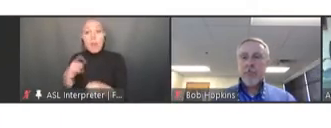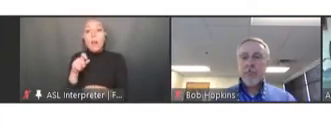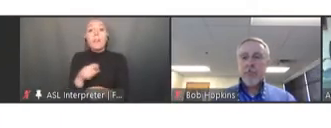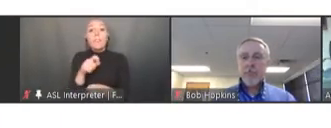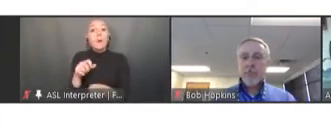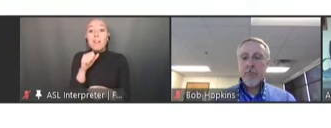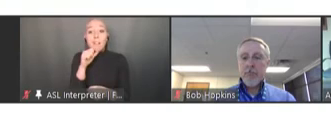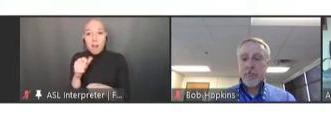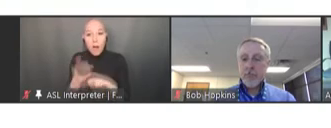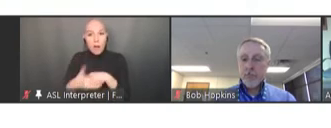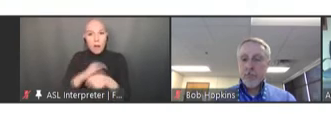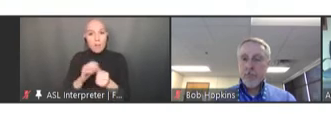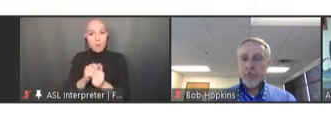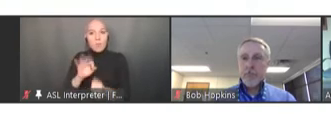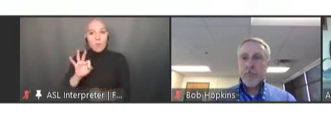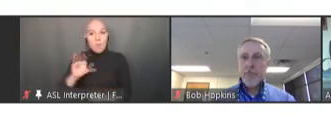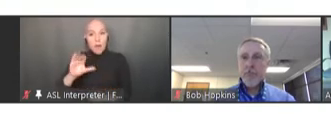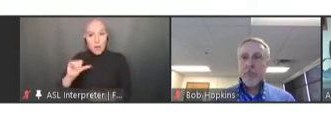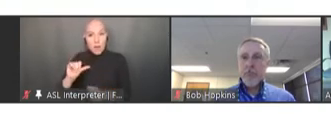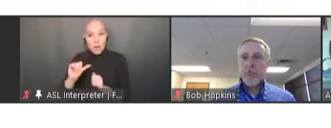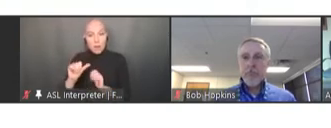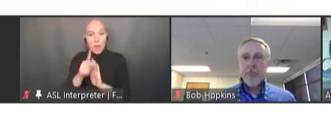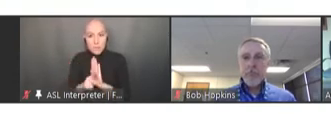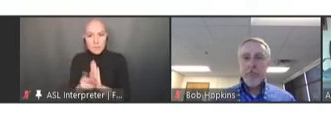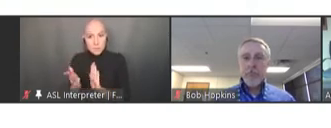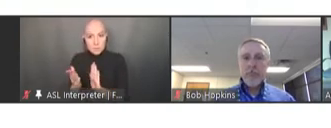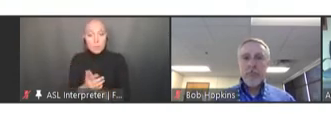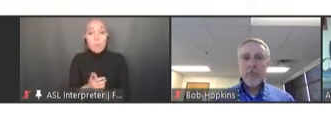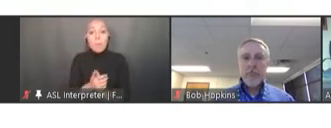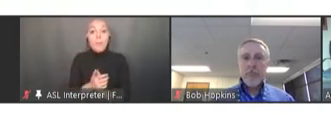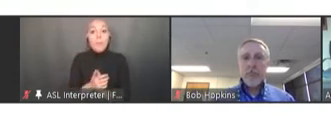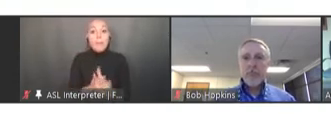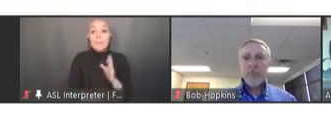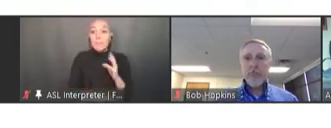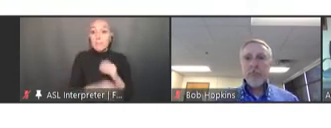Additionally, the information provided at this meeting does not necessarily represent